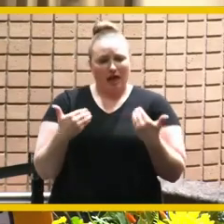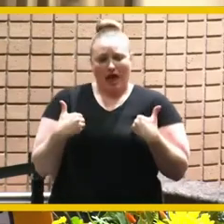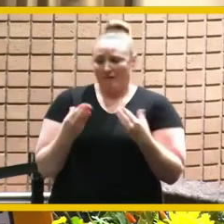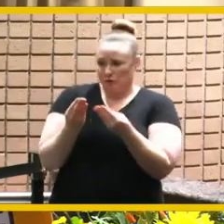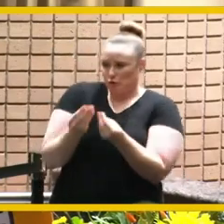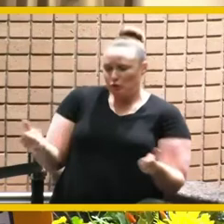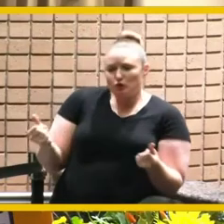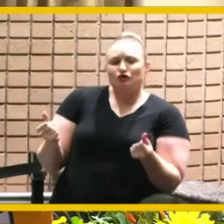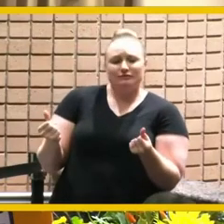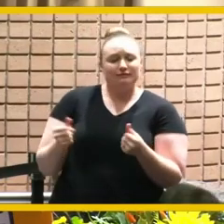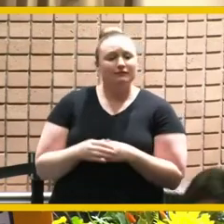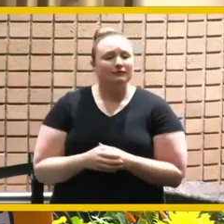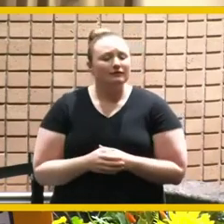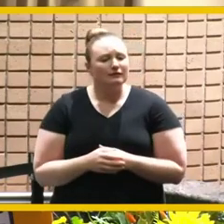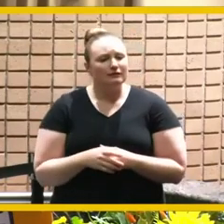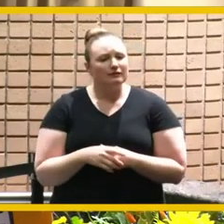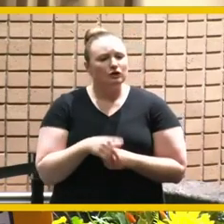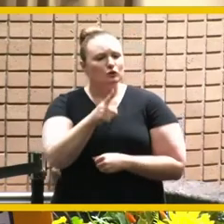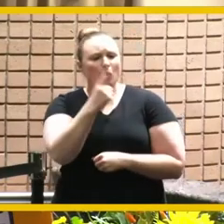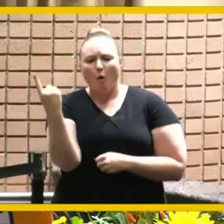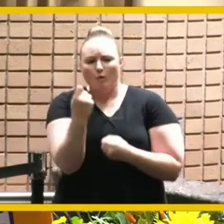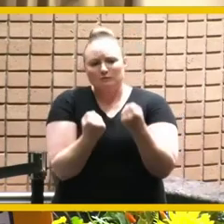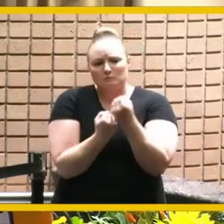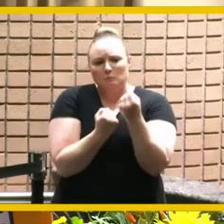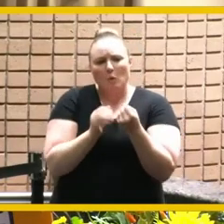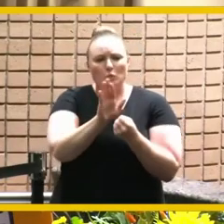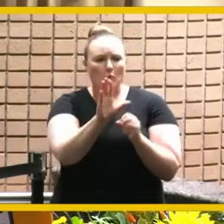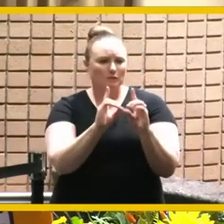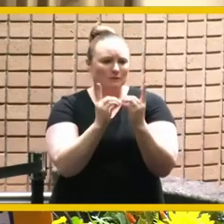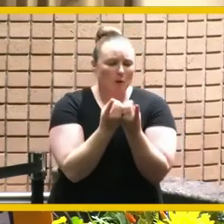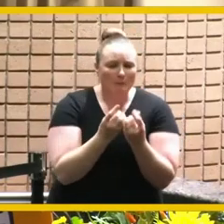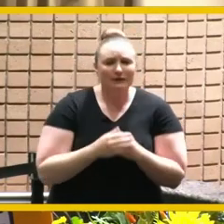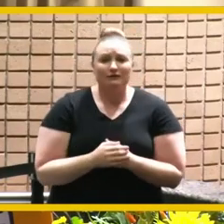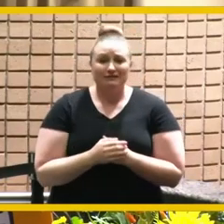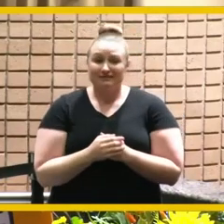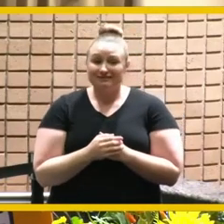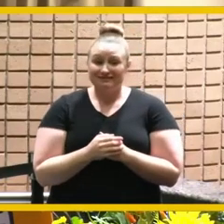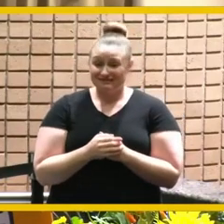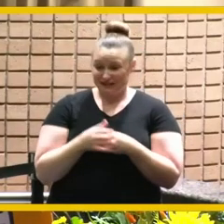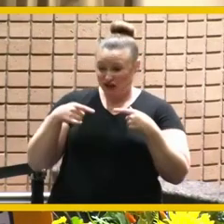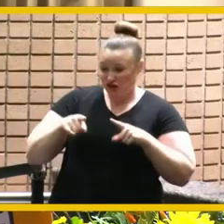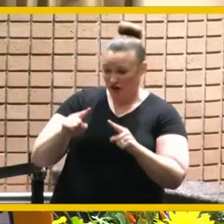you've always been supportive of your department especially uh during the difficult times i know